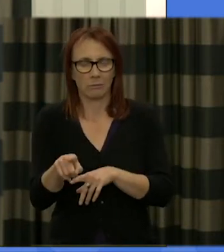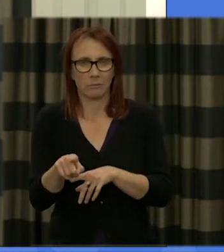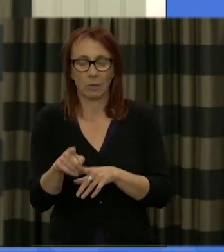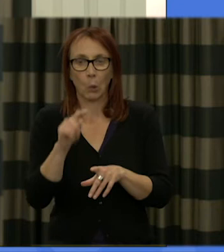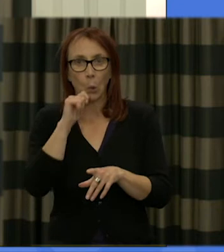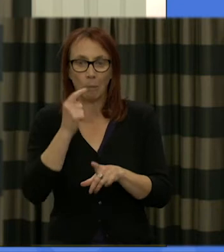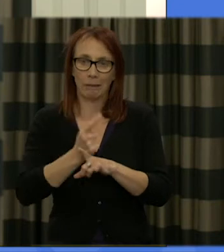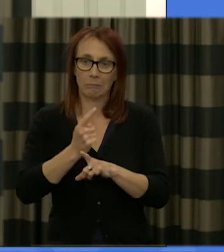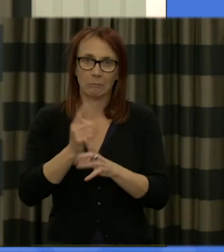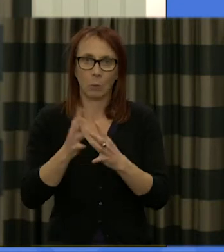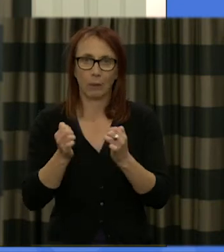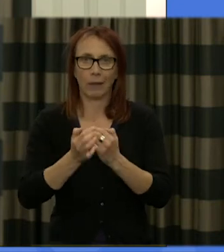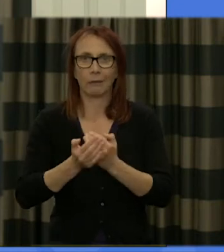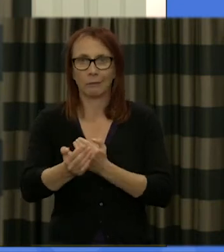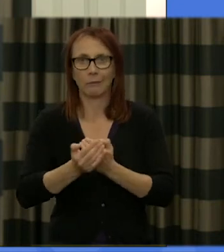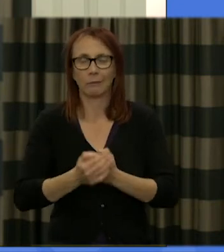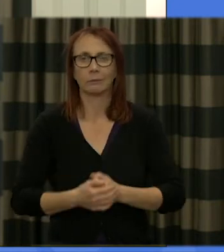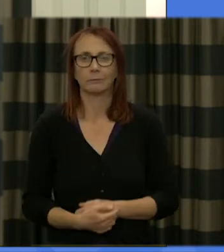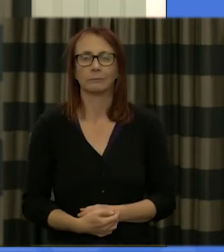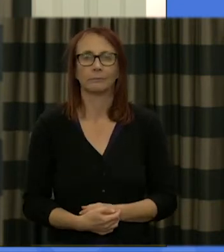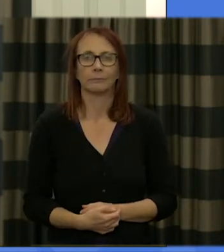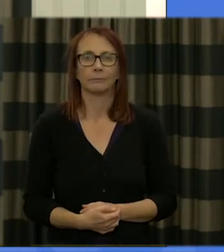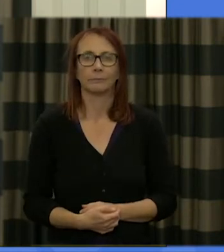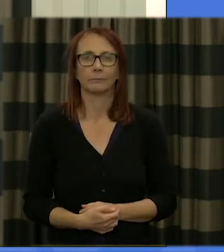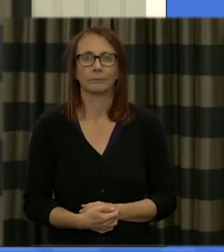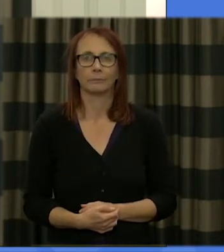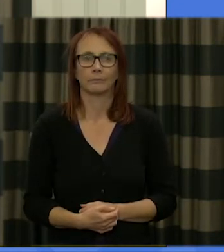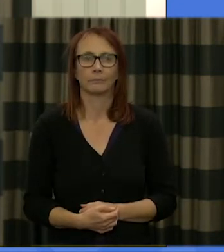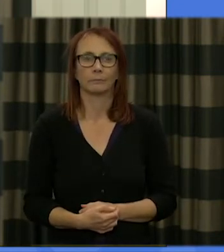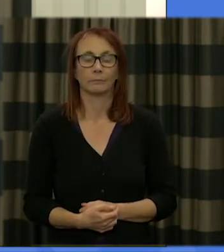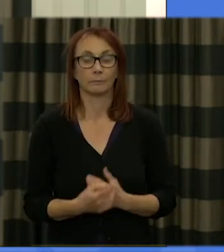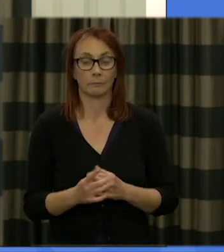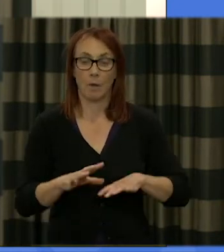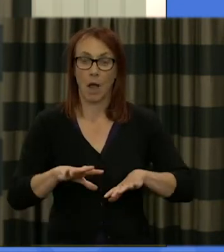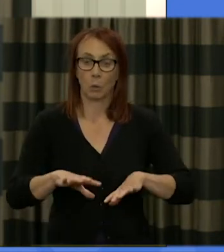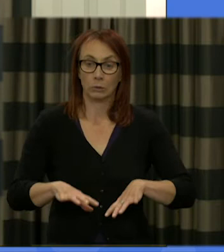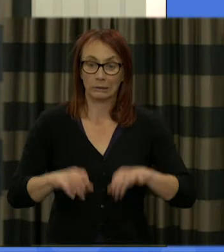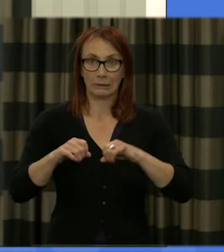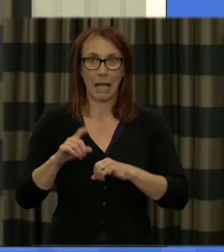few days what I want to start by saying is that it's an enormous privilege to be